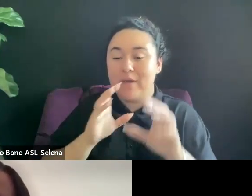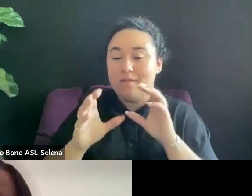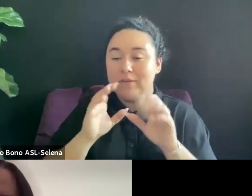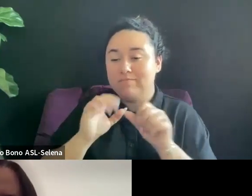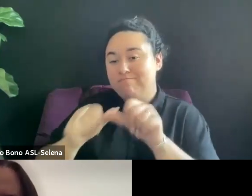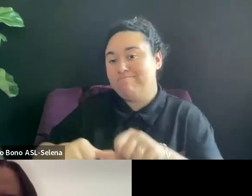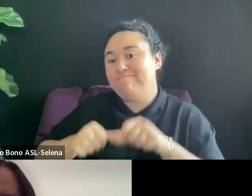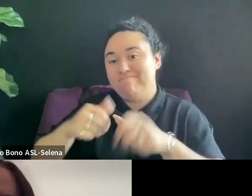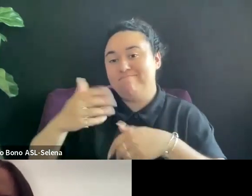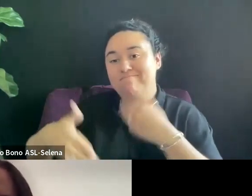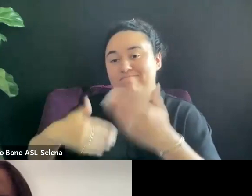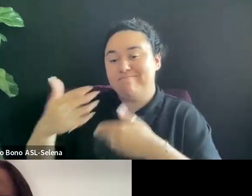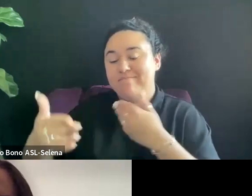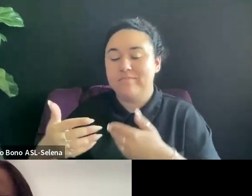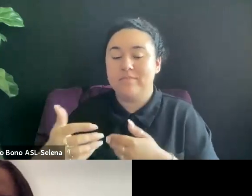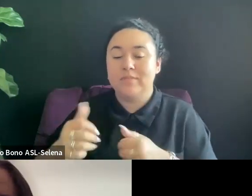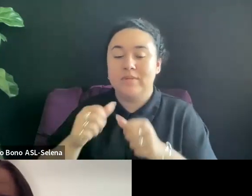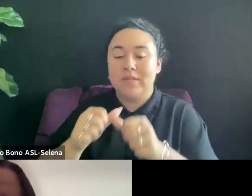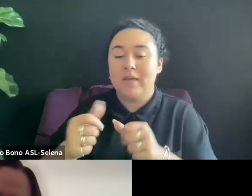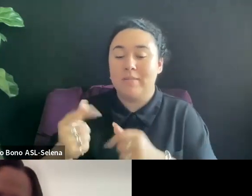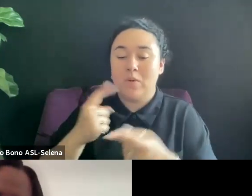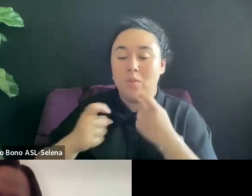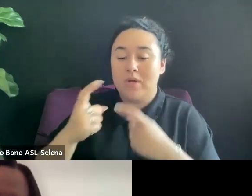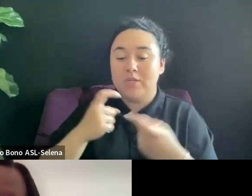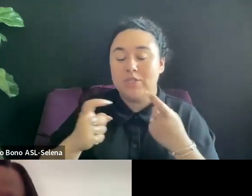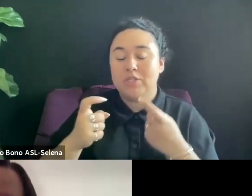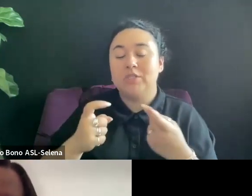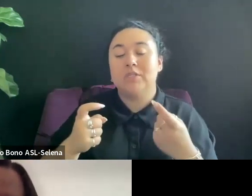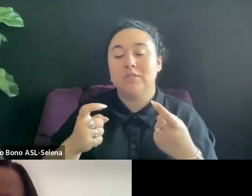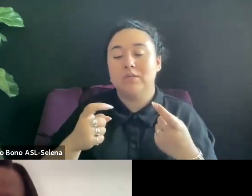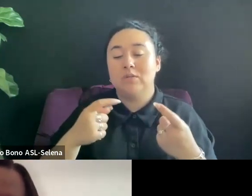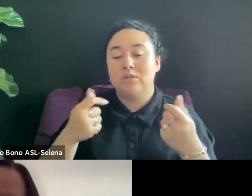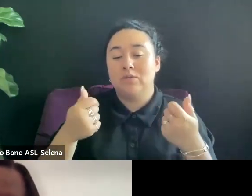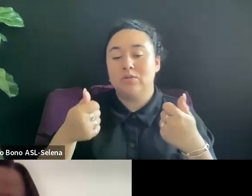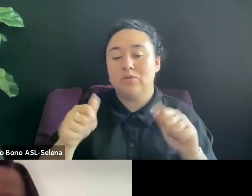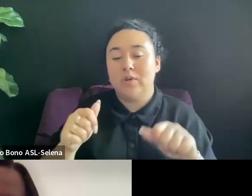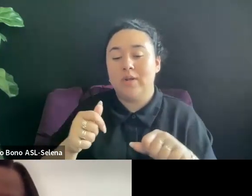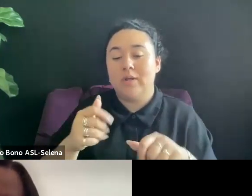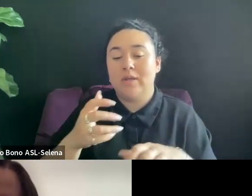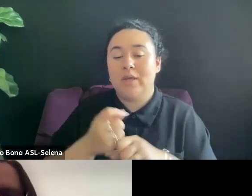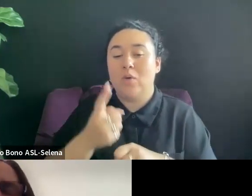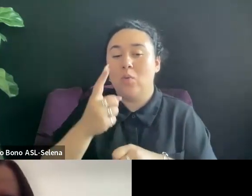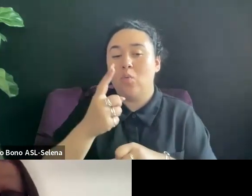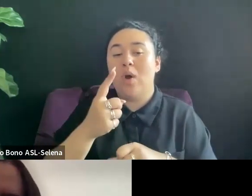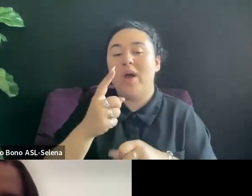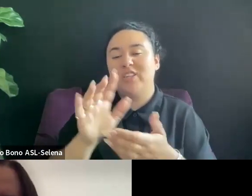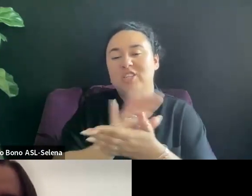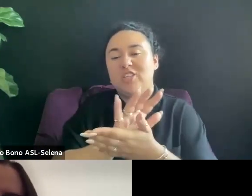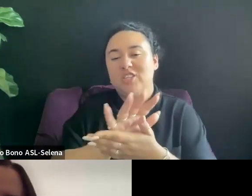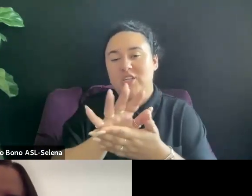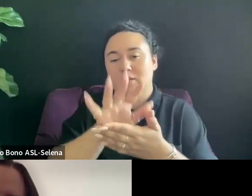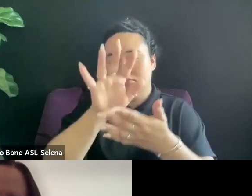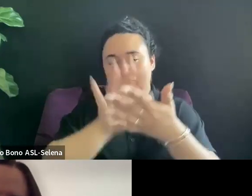AND WE'LL TRY TO GET YOU SOMETHING OF A ONE SHEET, WE'LL TALK ABOUT IT AFTER TO SEE WHAT WE CAN SEND